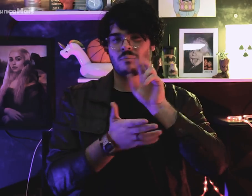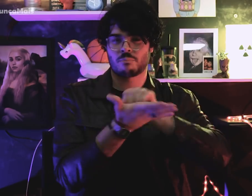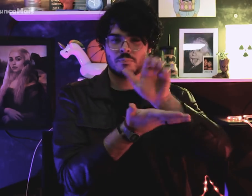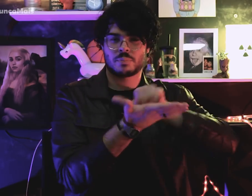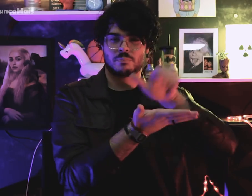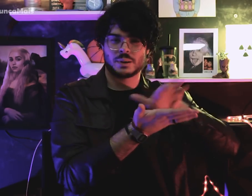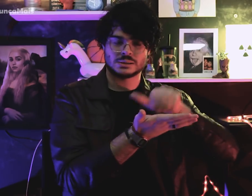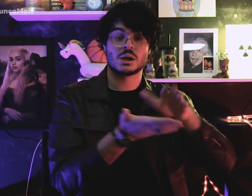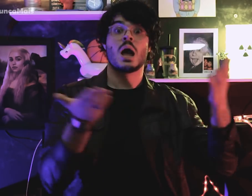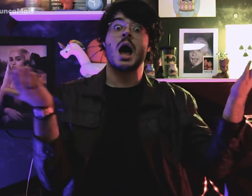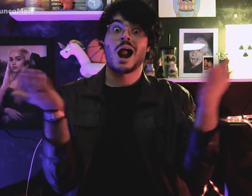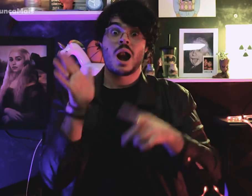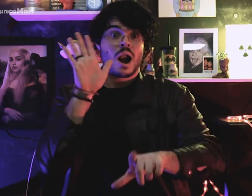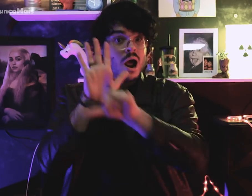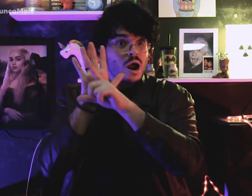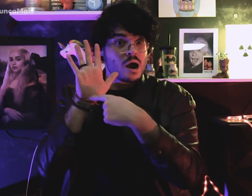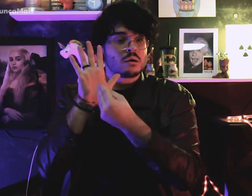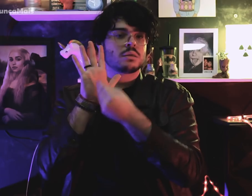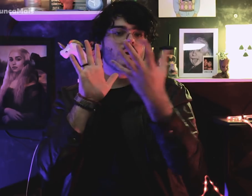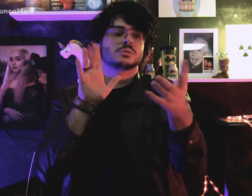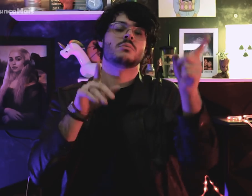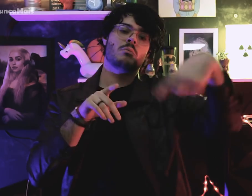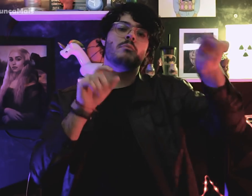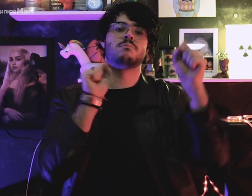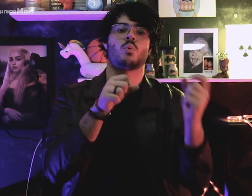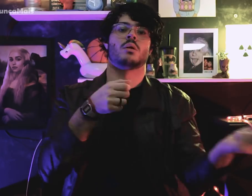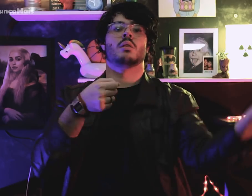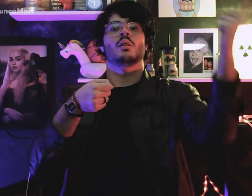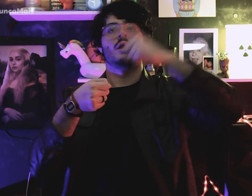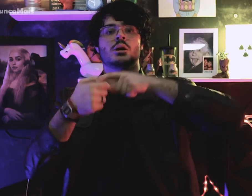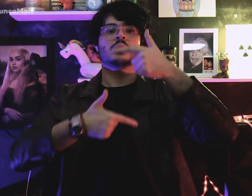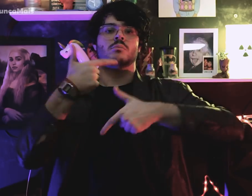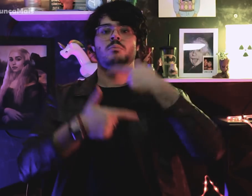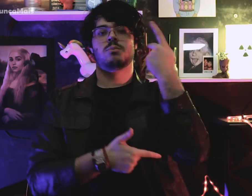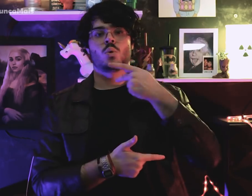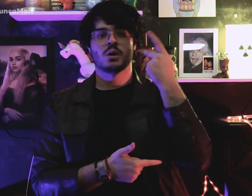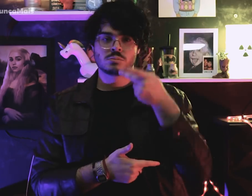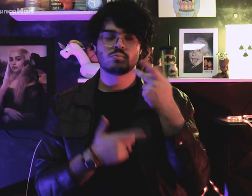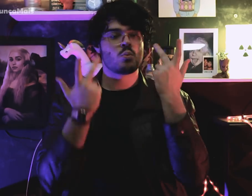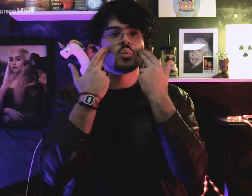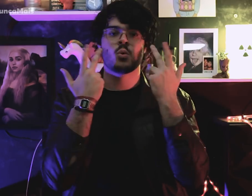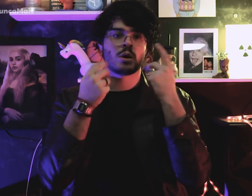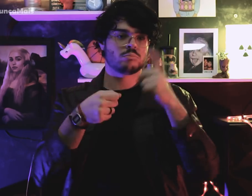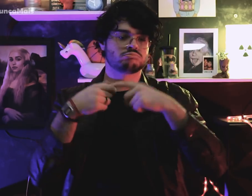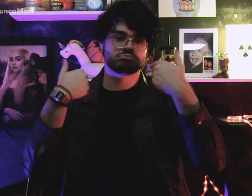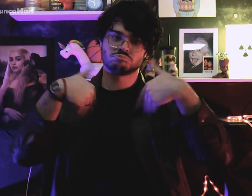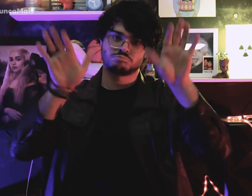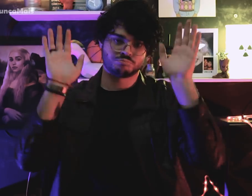ou foram cassados, voltassem ao normal.